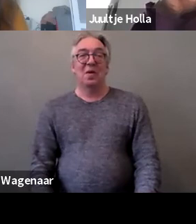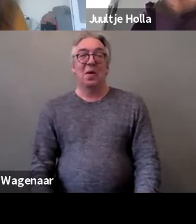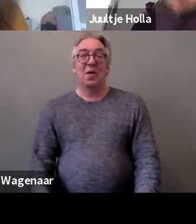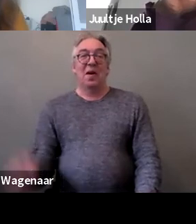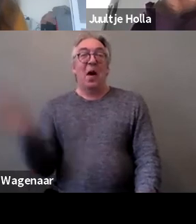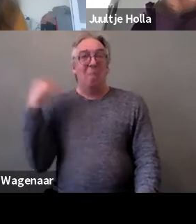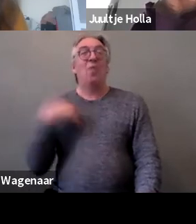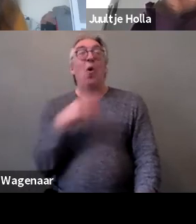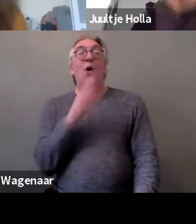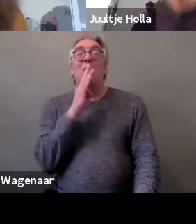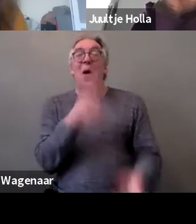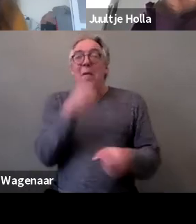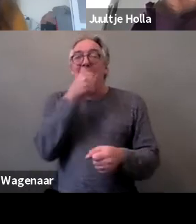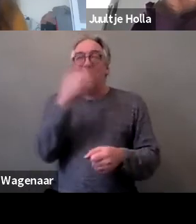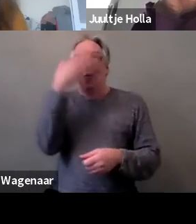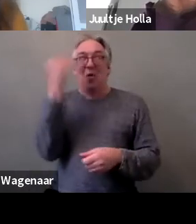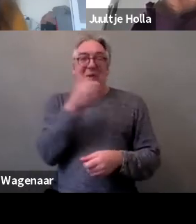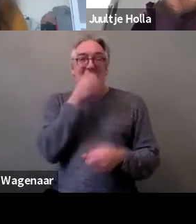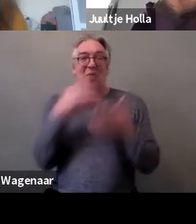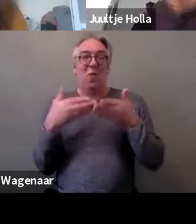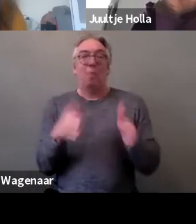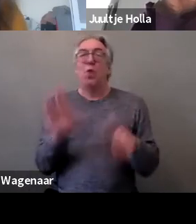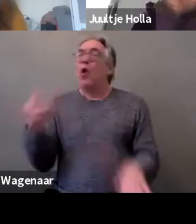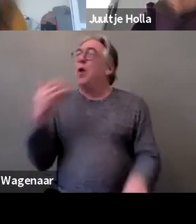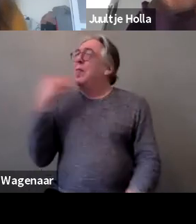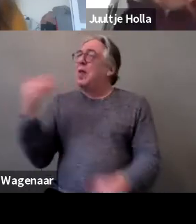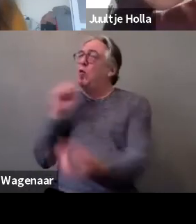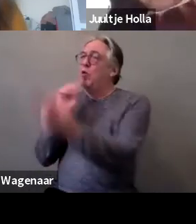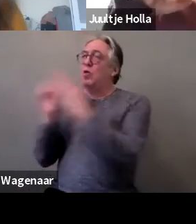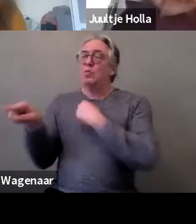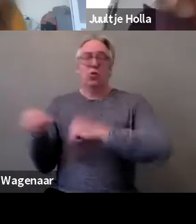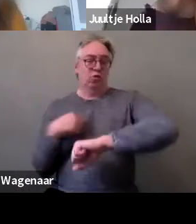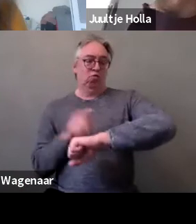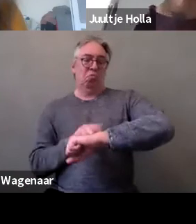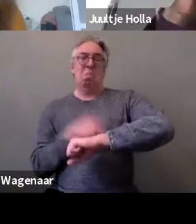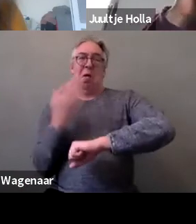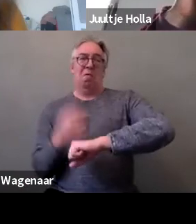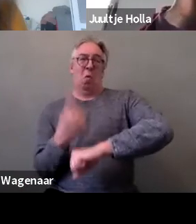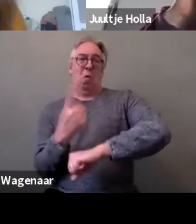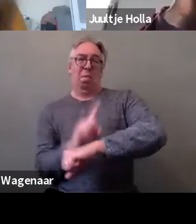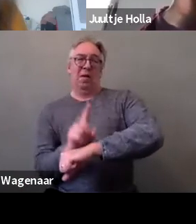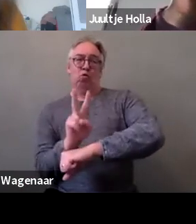So thank you very much for your reply. We still have one or two minute for a last question.